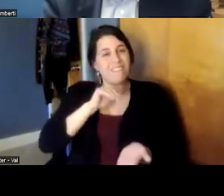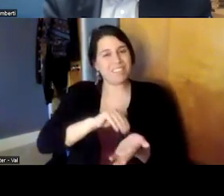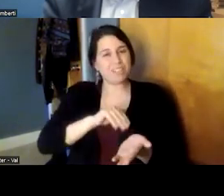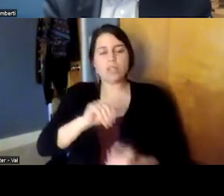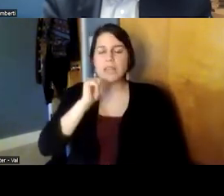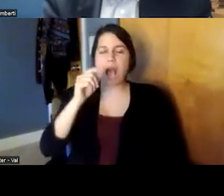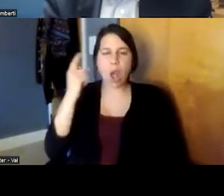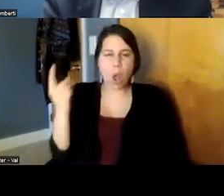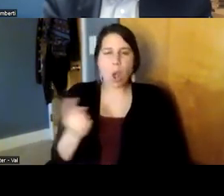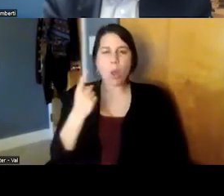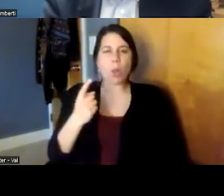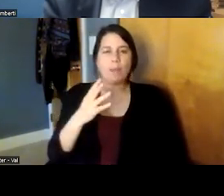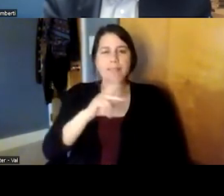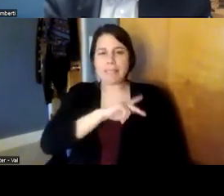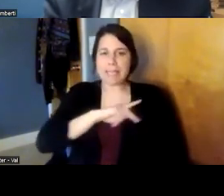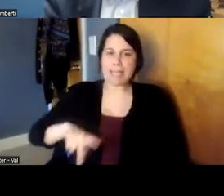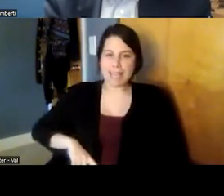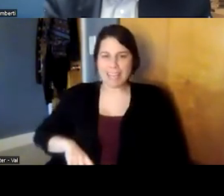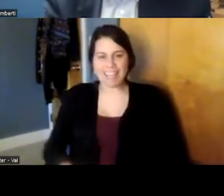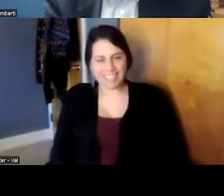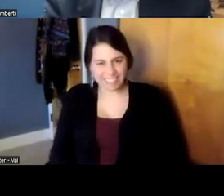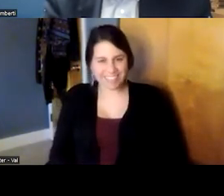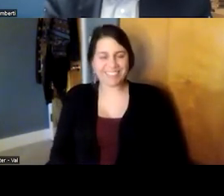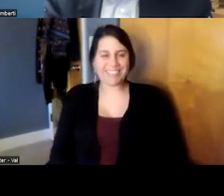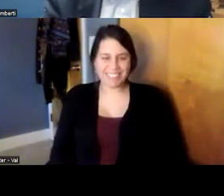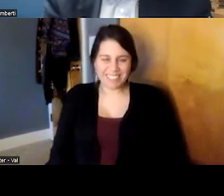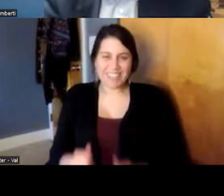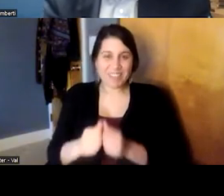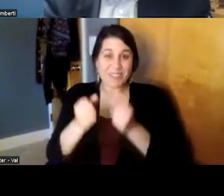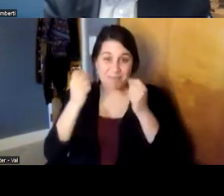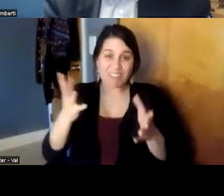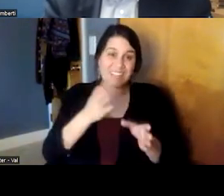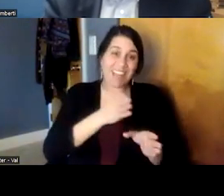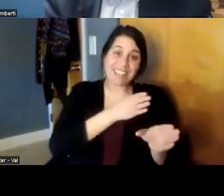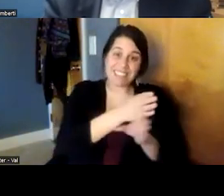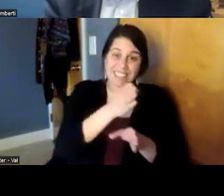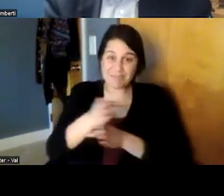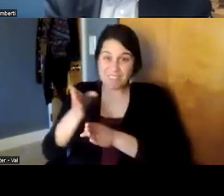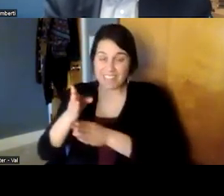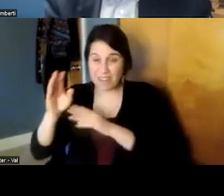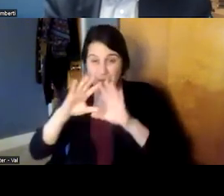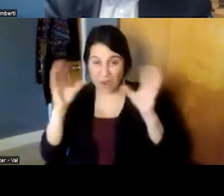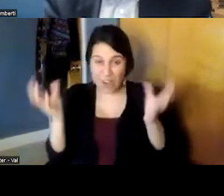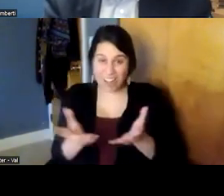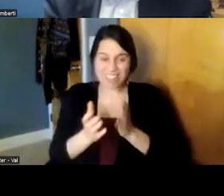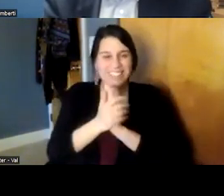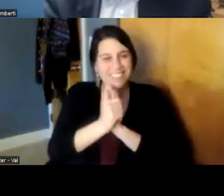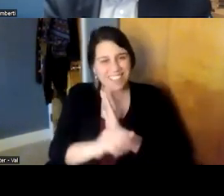and that that clearly in a multi-disciplinary world it is the skills and qualities and